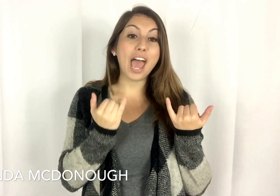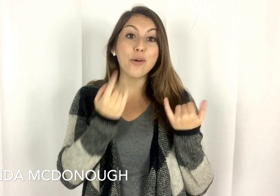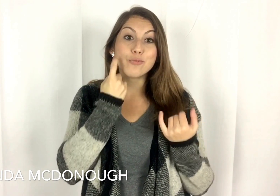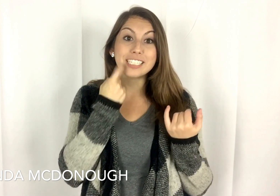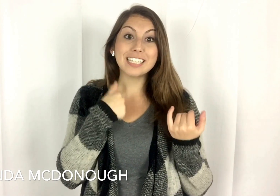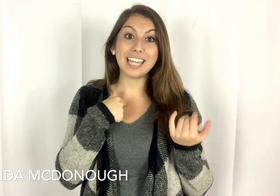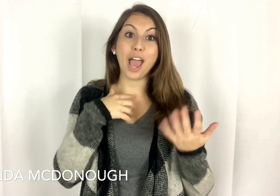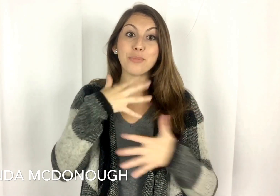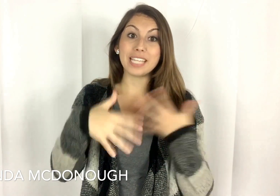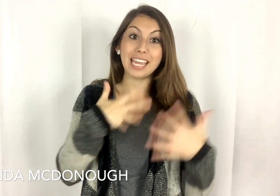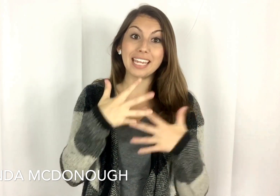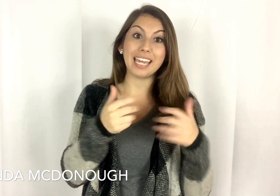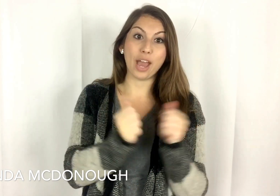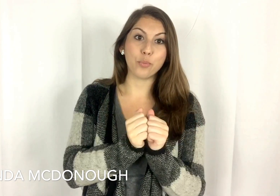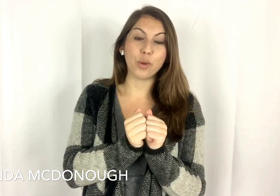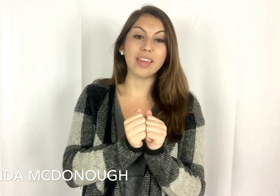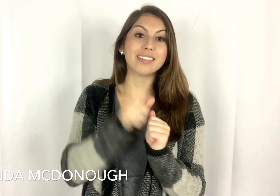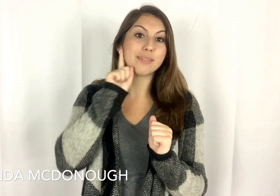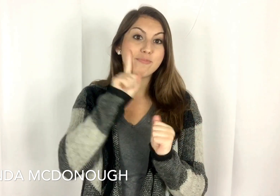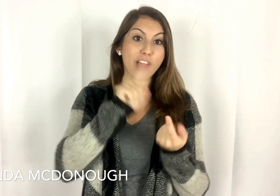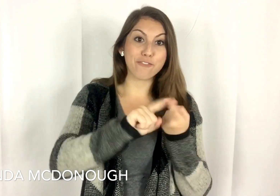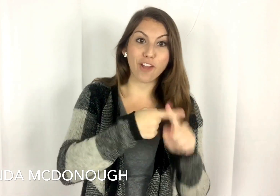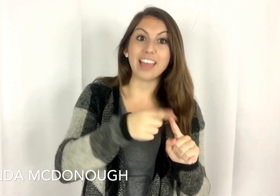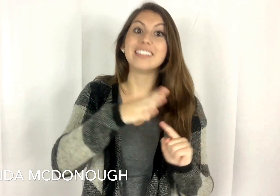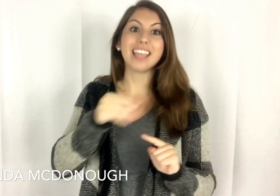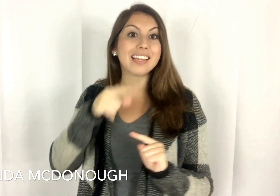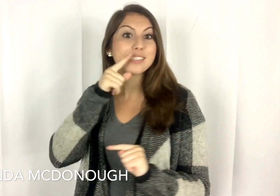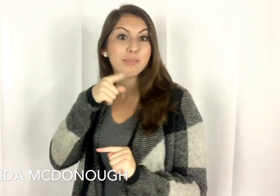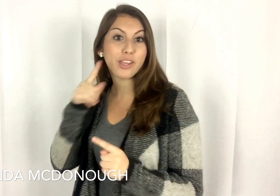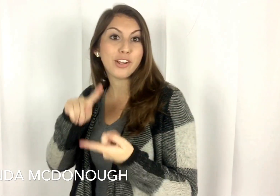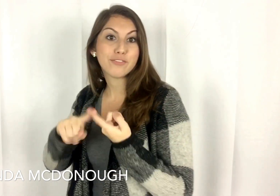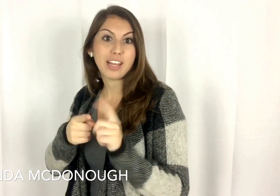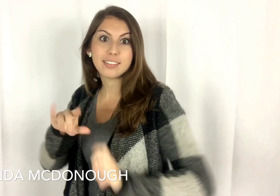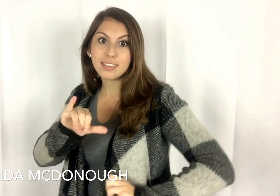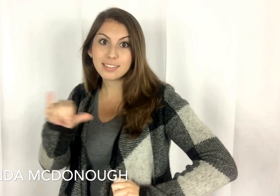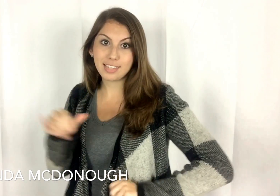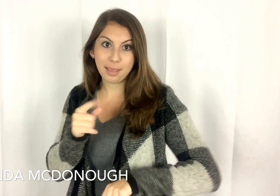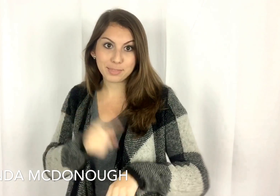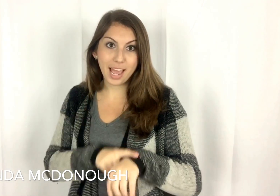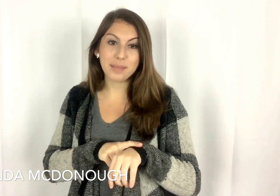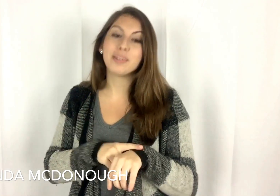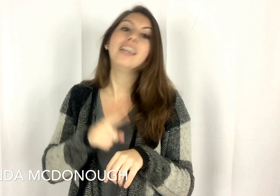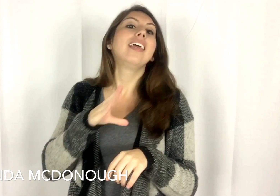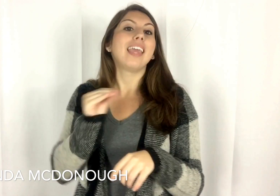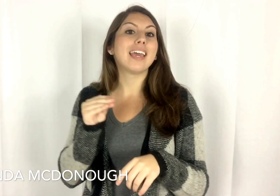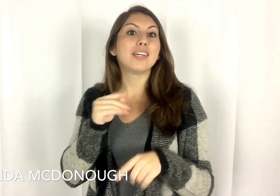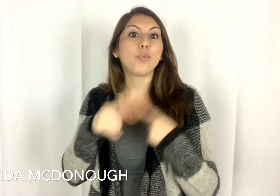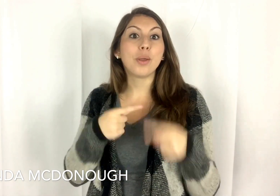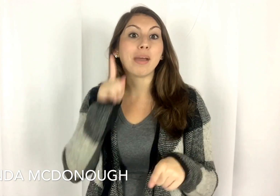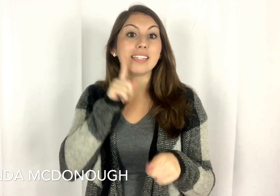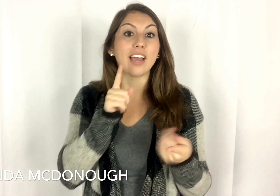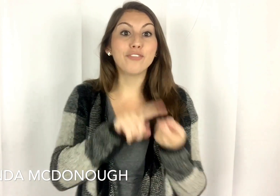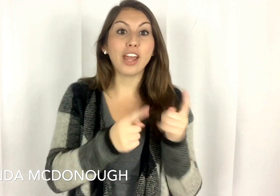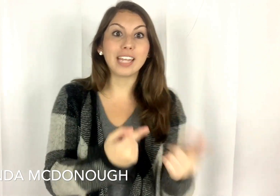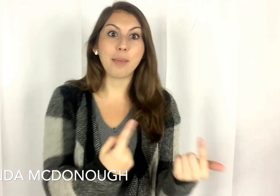Now, recently I was hanging out with some Deaf friends and some hearing friends at the same time when my Deaf friend came